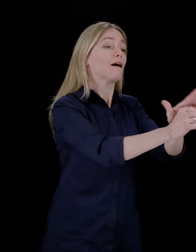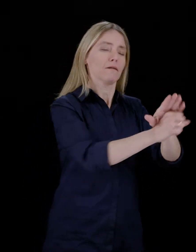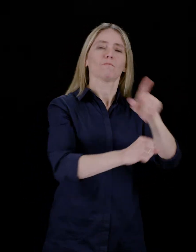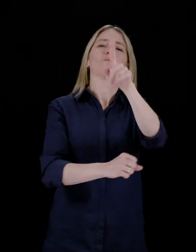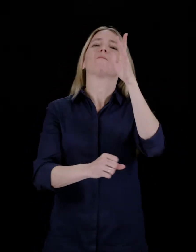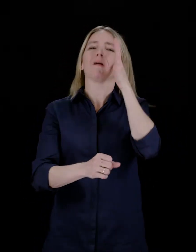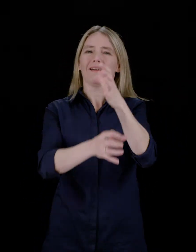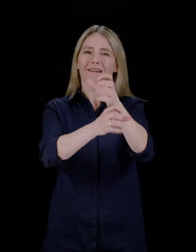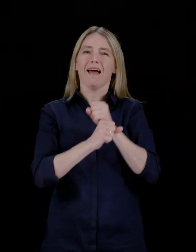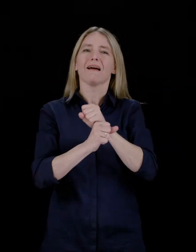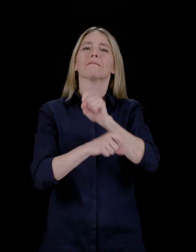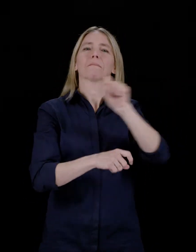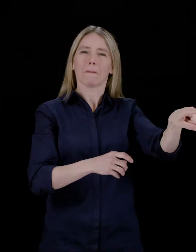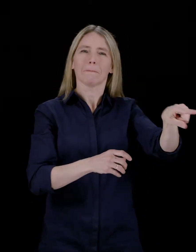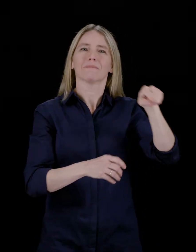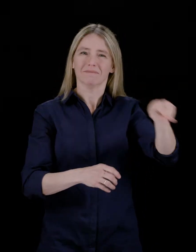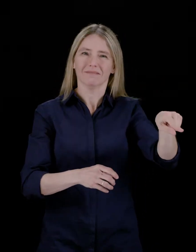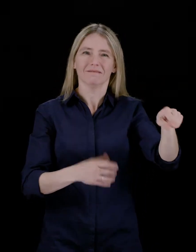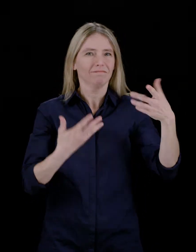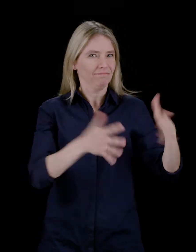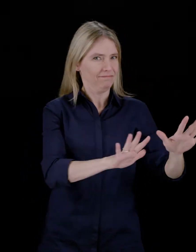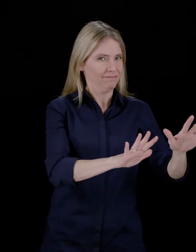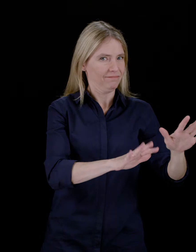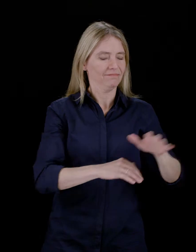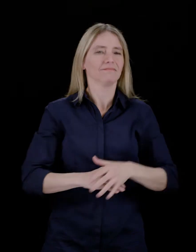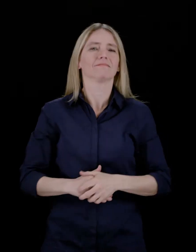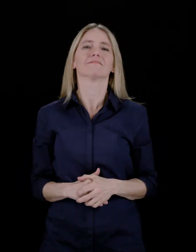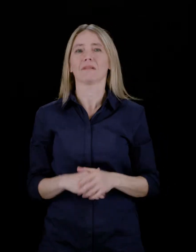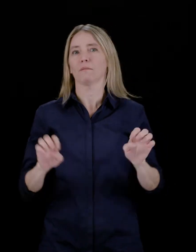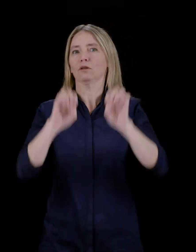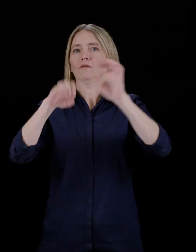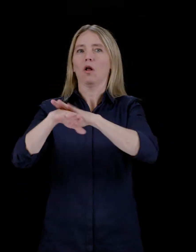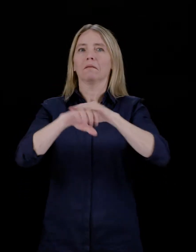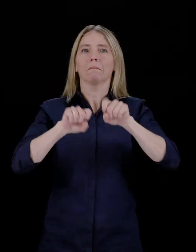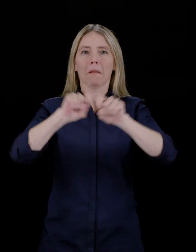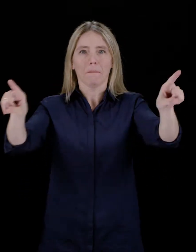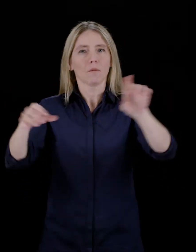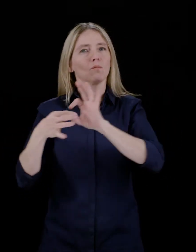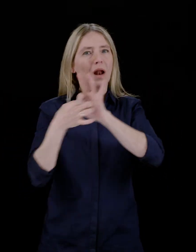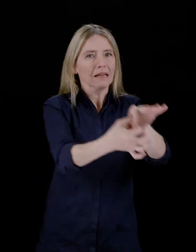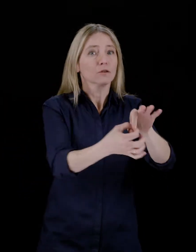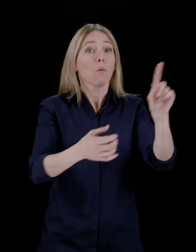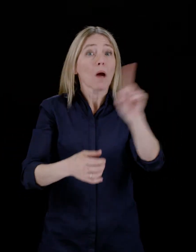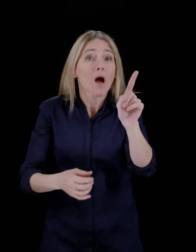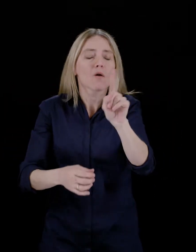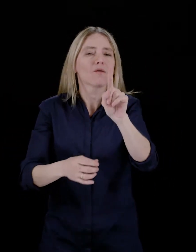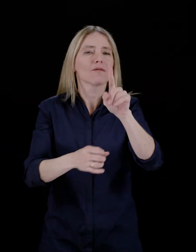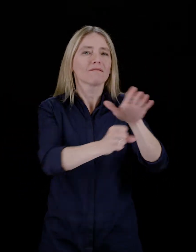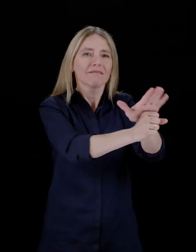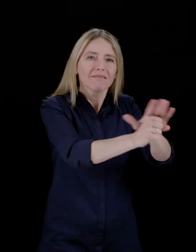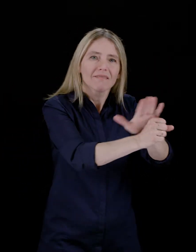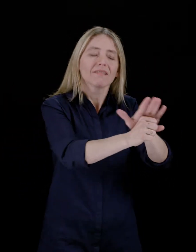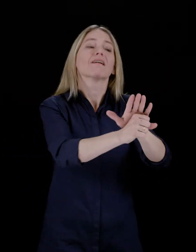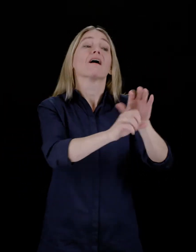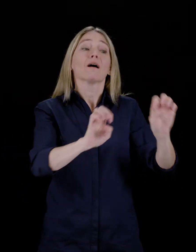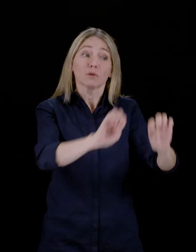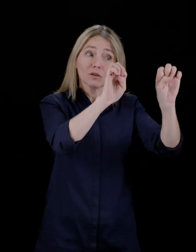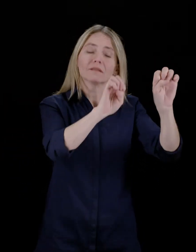to emergencies that occur locally, as long as your phone is powered on and connected to the LTE cellular network.